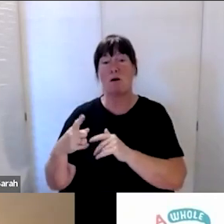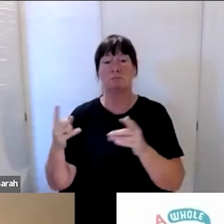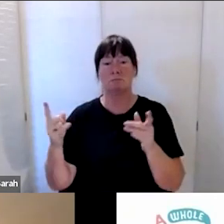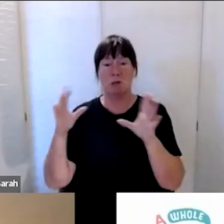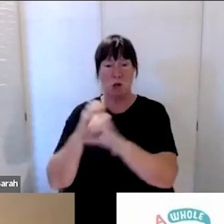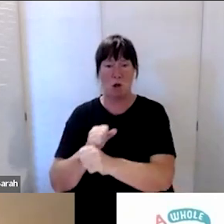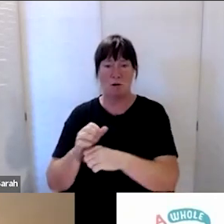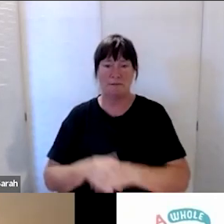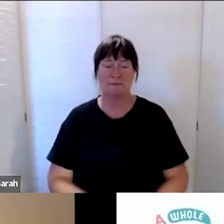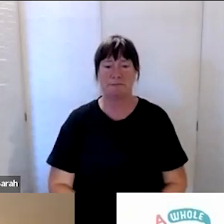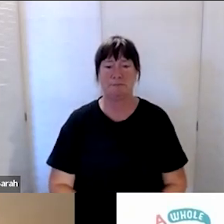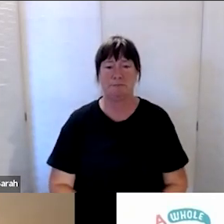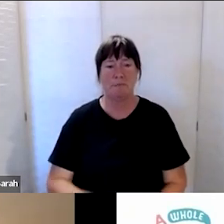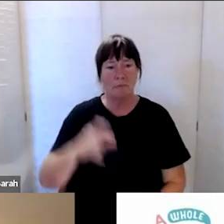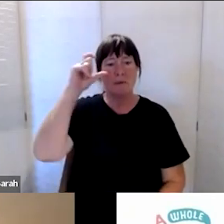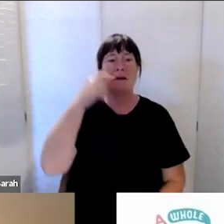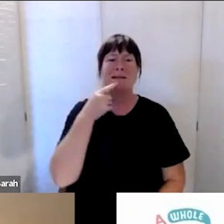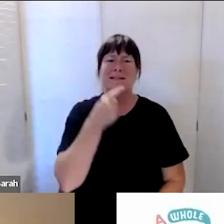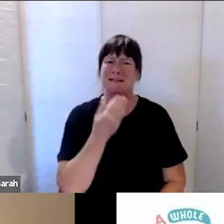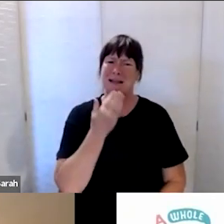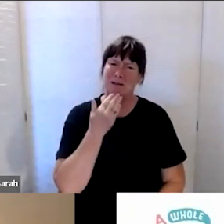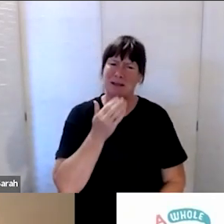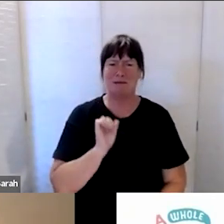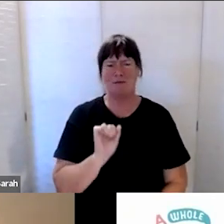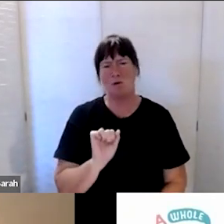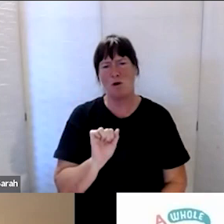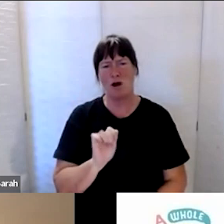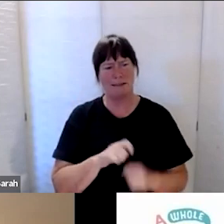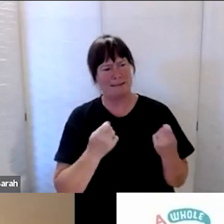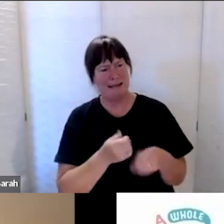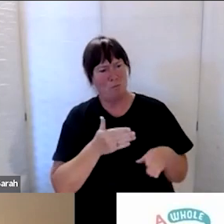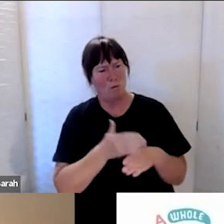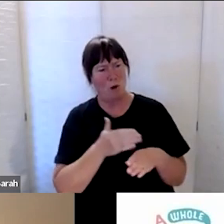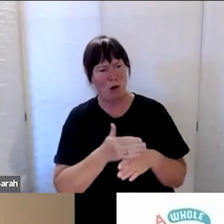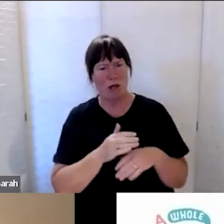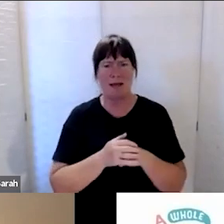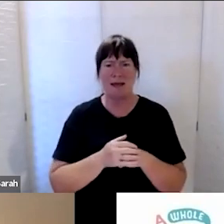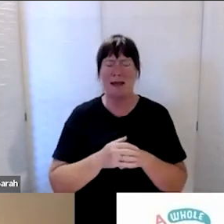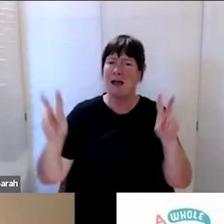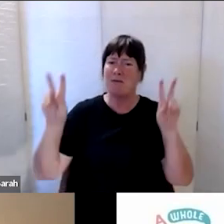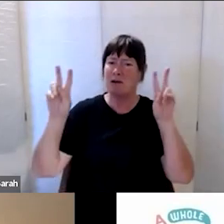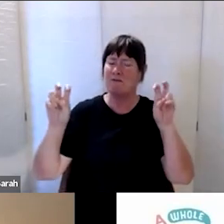And thank you for all of your team's efforts as well. So our whakataukī before I close with Karakia will summarize